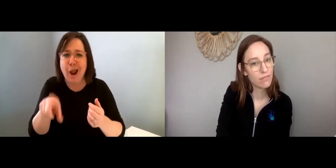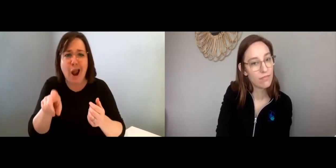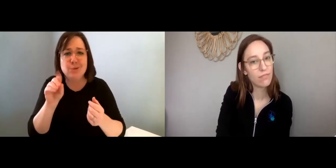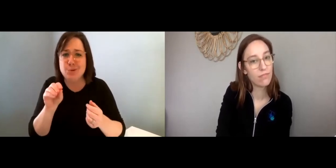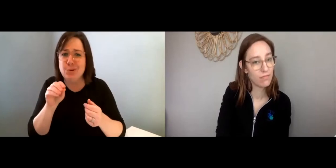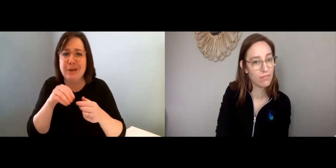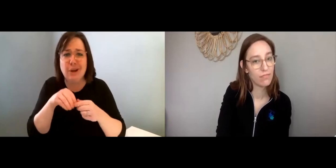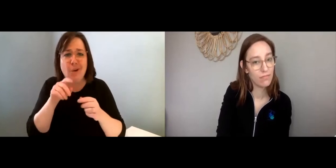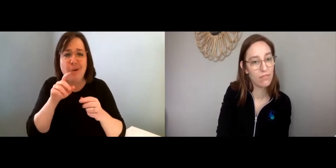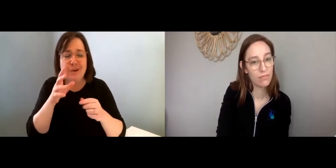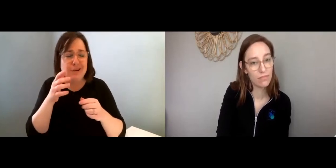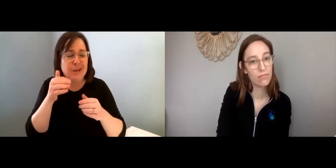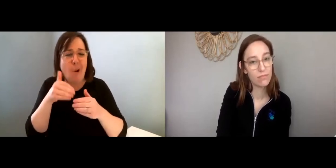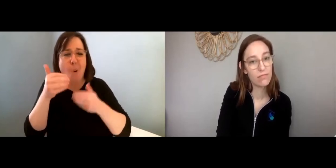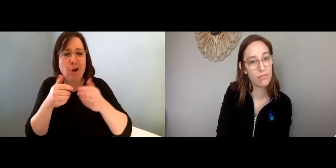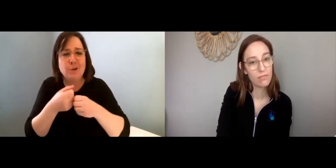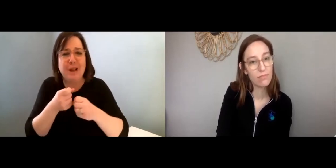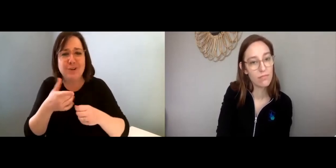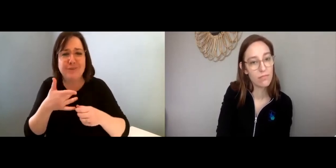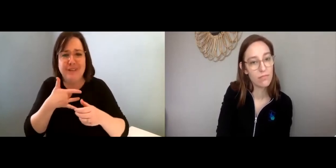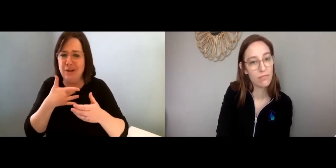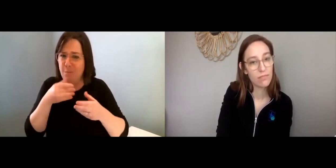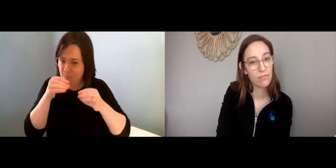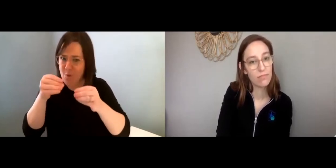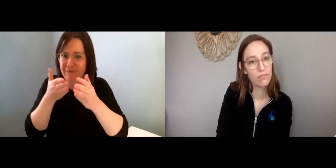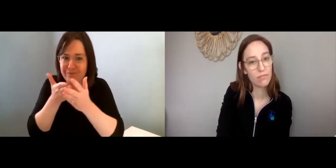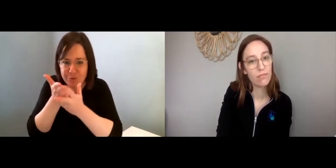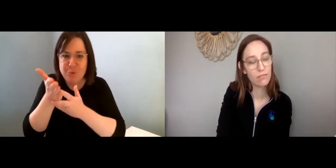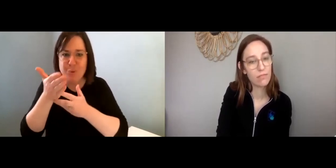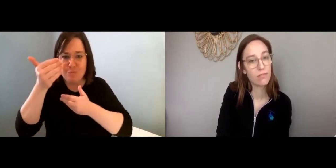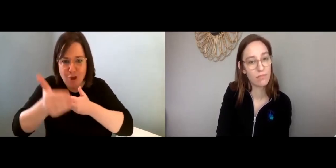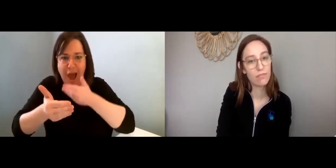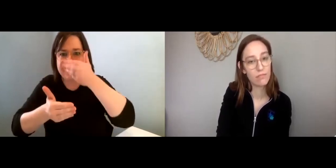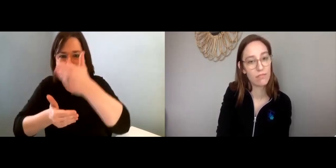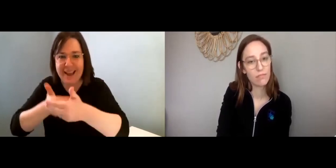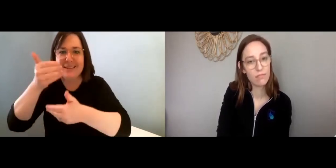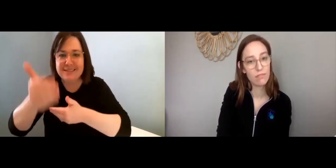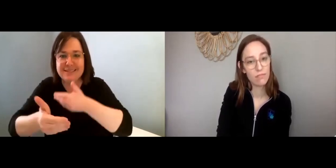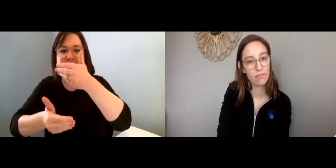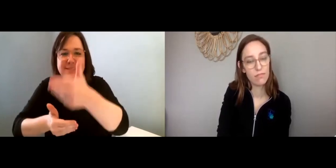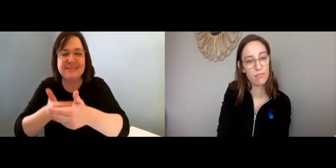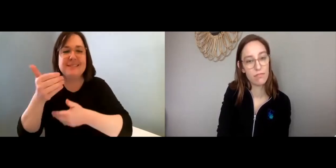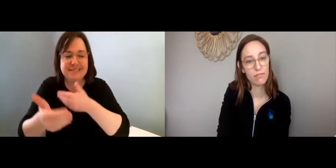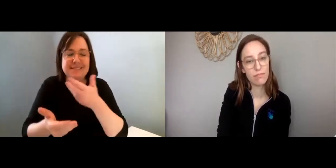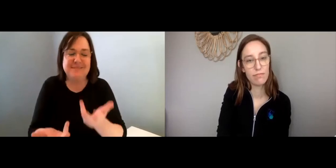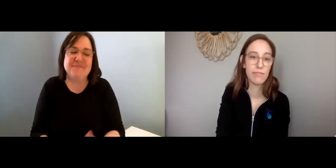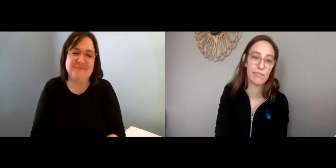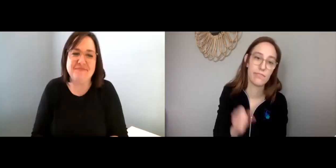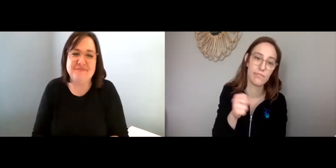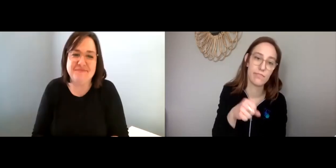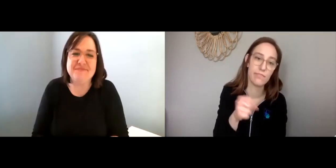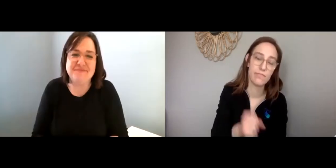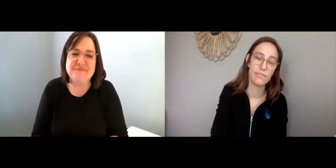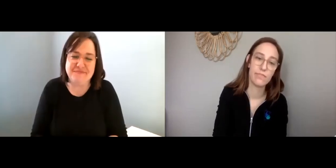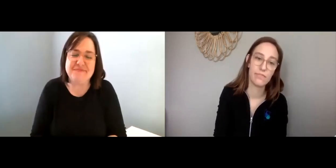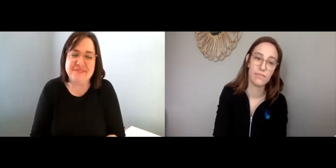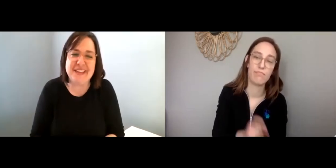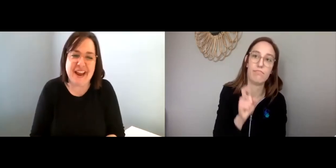You do what you need to do in order to make you feel like you can move through these stages.